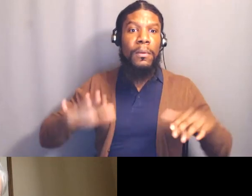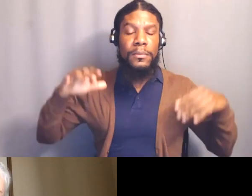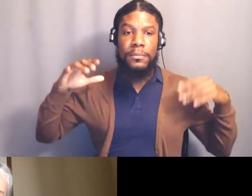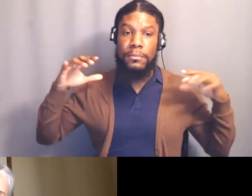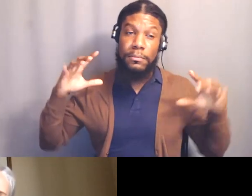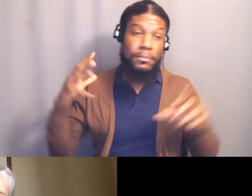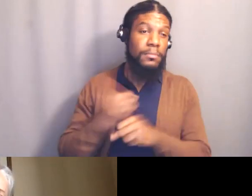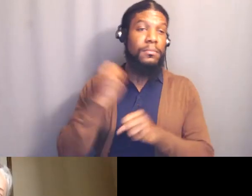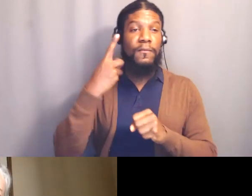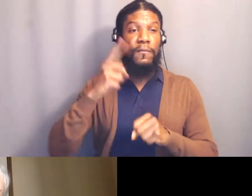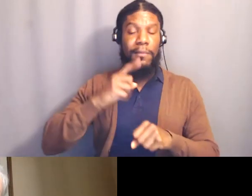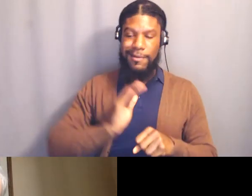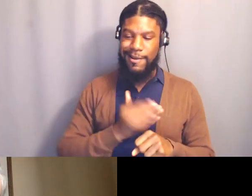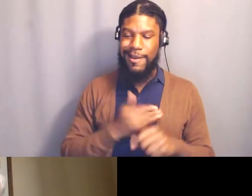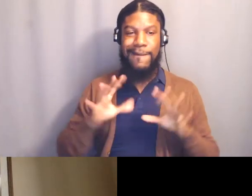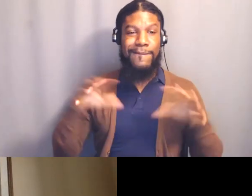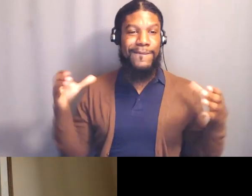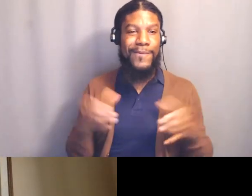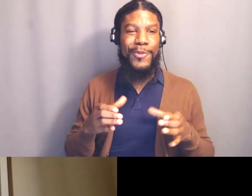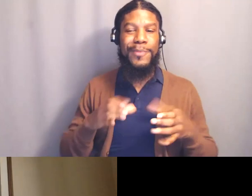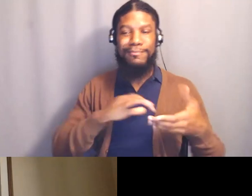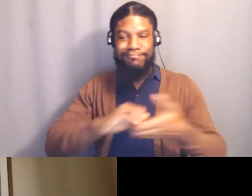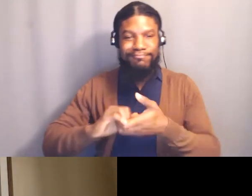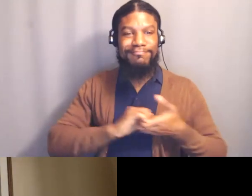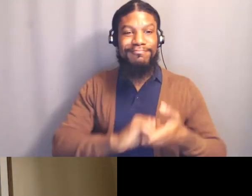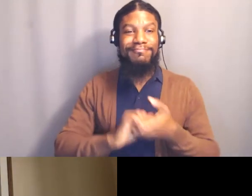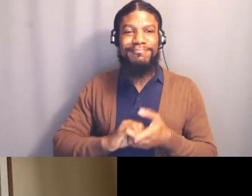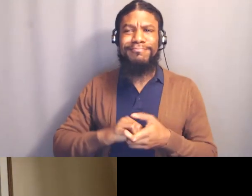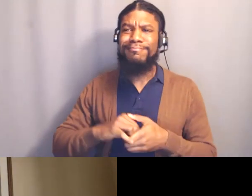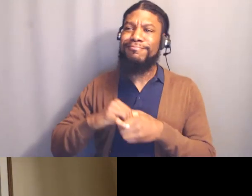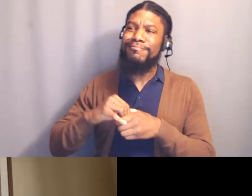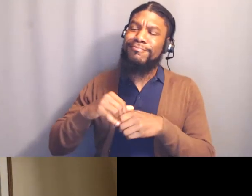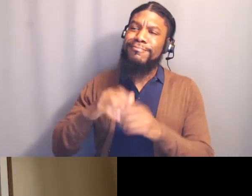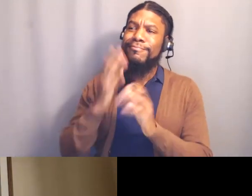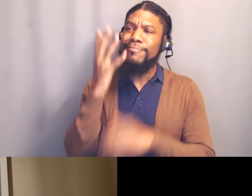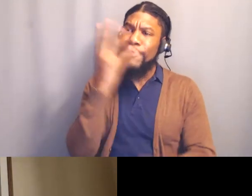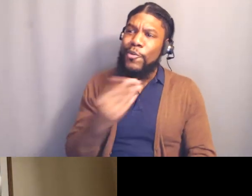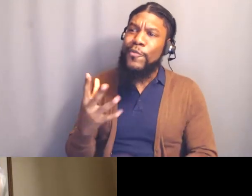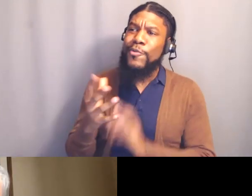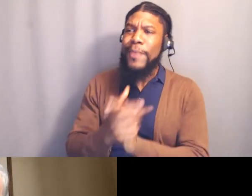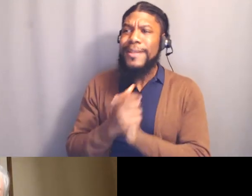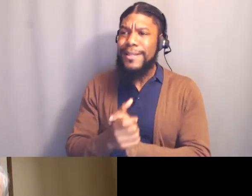Amazing, congratulations, amazing. And that's beautiful for him, that's beautiful for him.